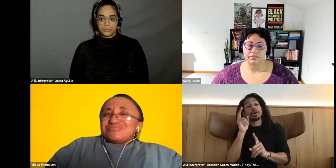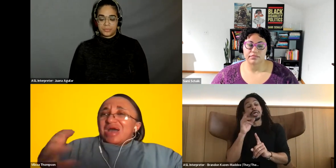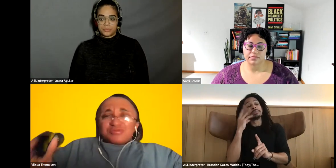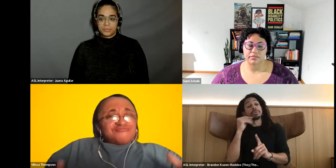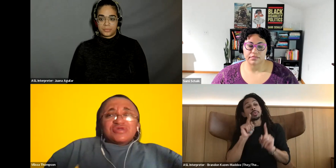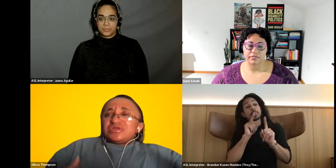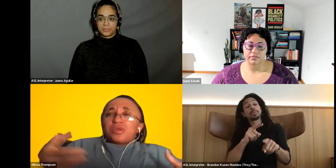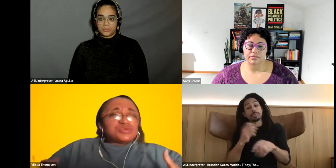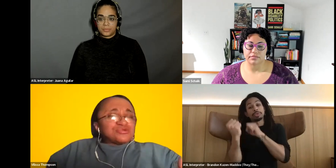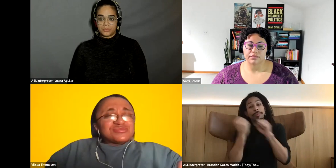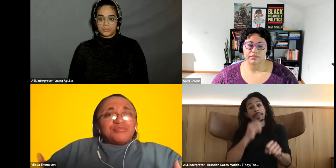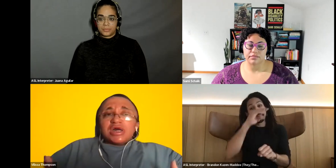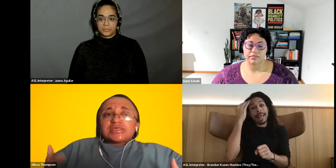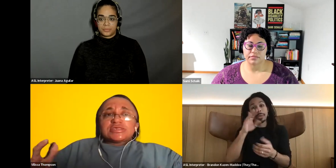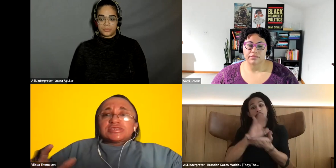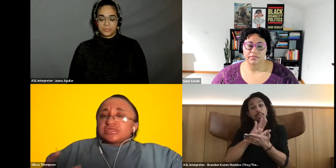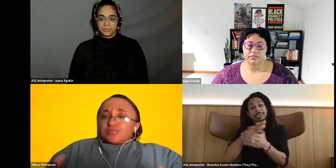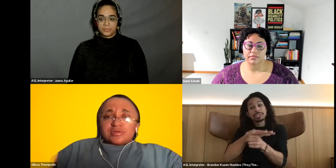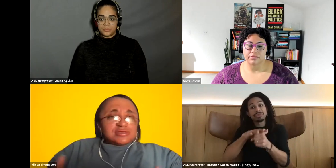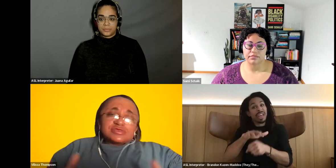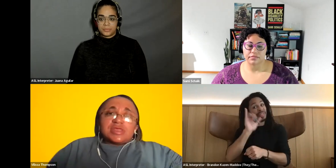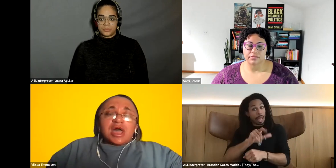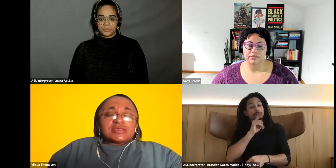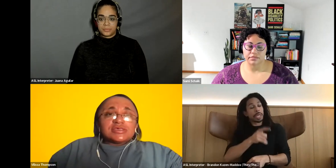Vilissa Thompson: That was very nurtured, but this disability was not.